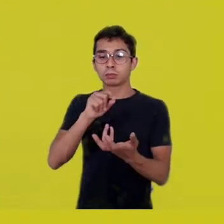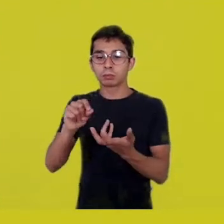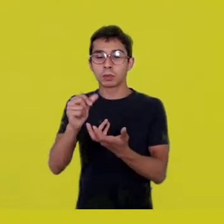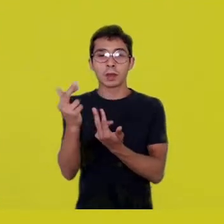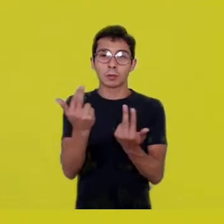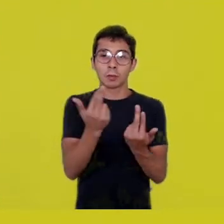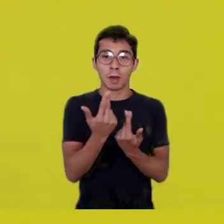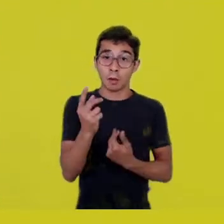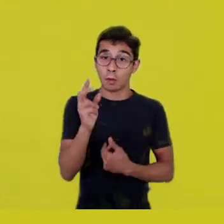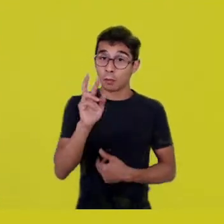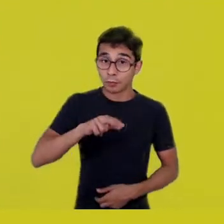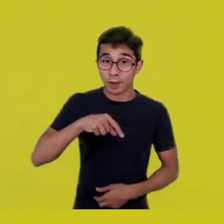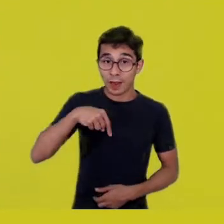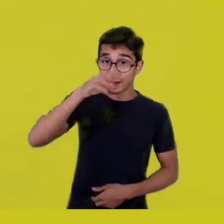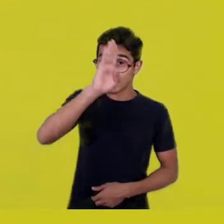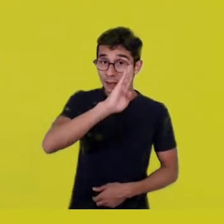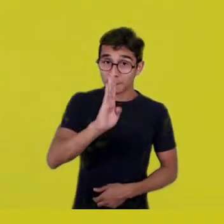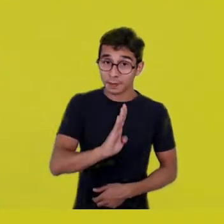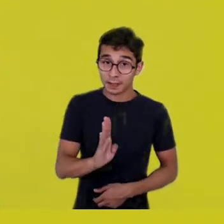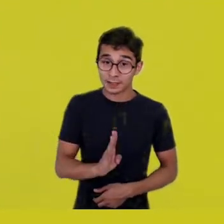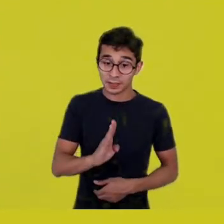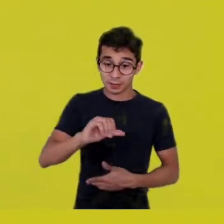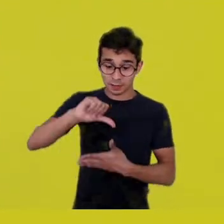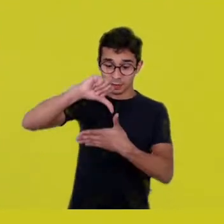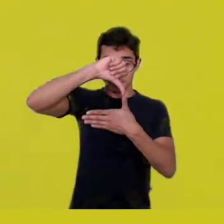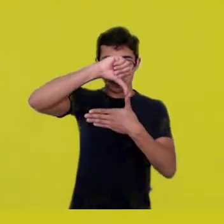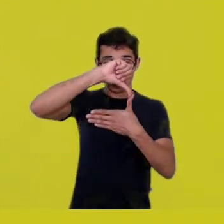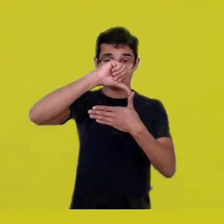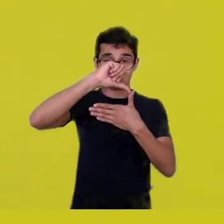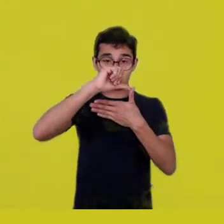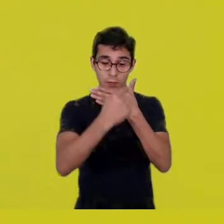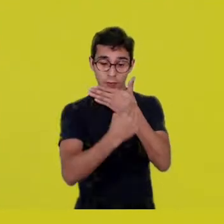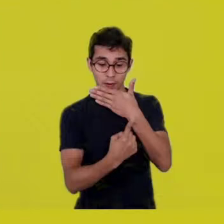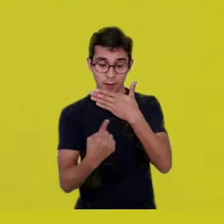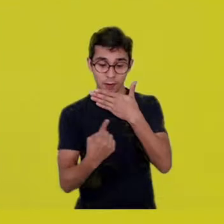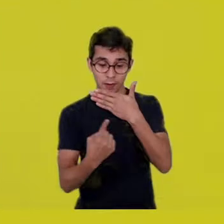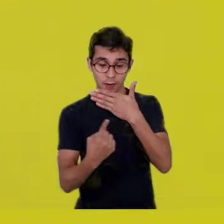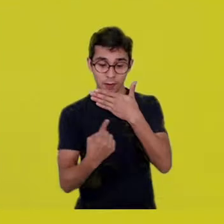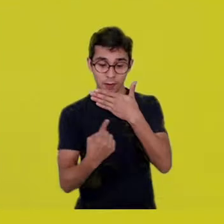We’re talking about South America, where there’s a deep implication